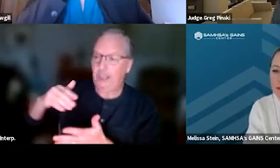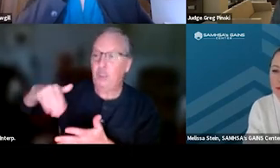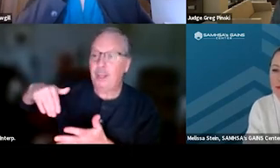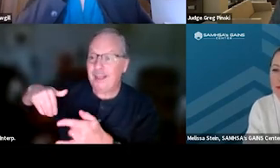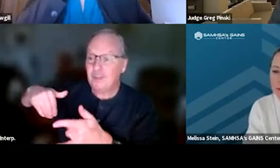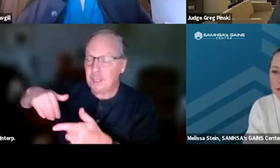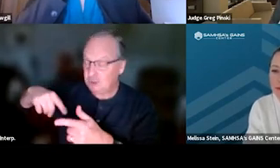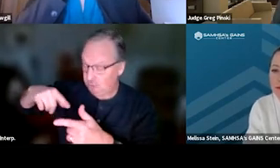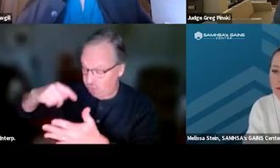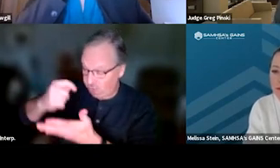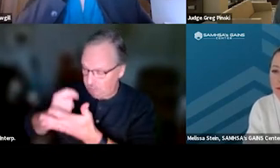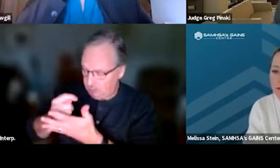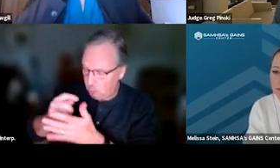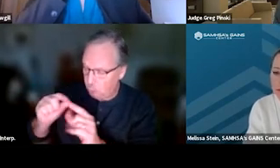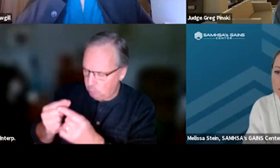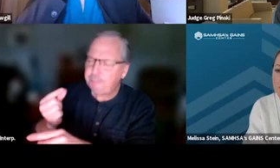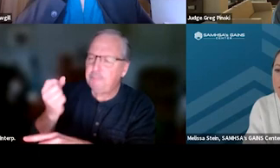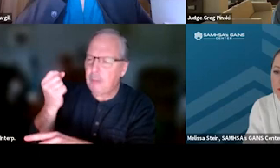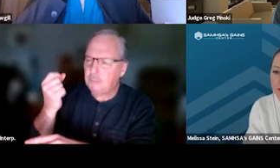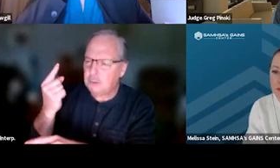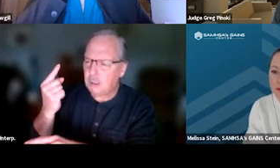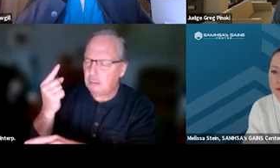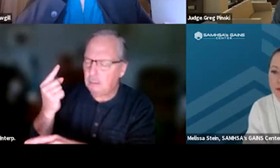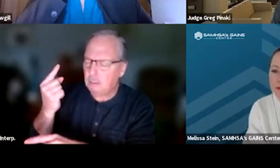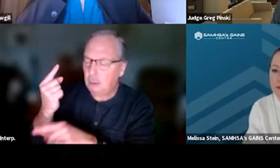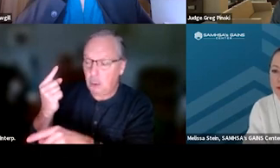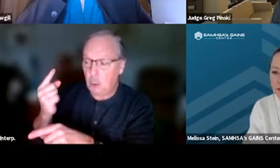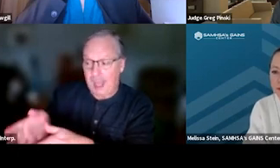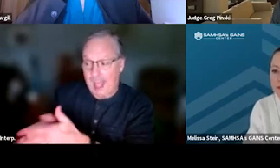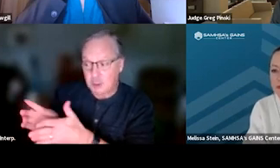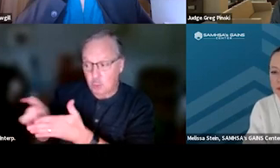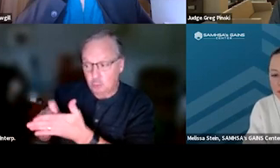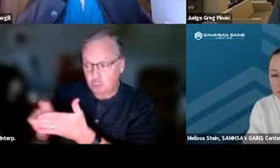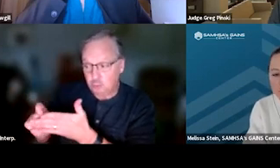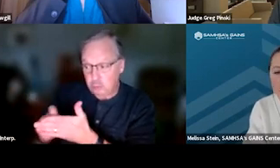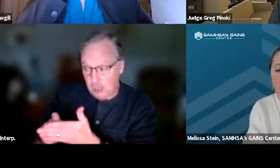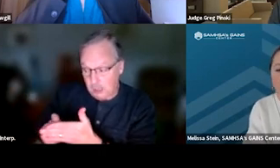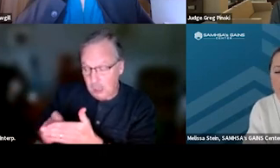I understand, you know, you were asked to write an essay on timeliness.